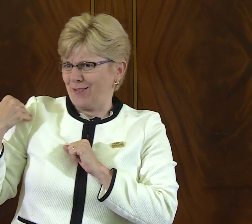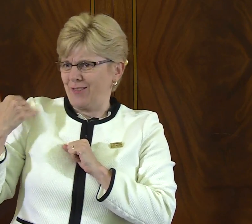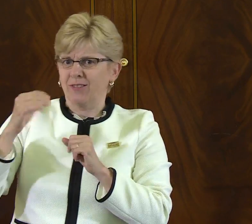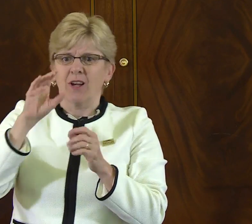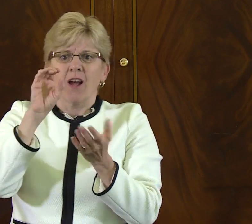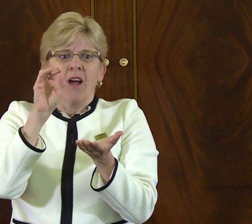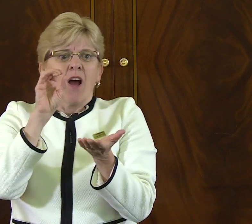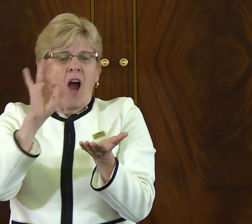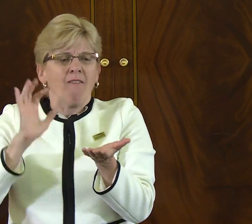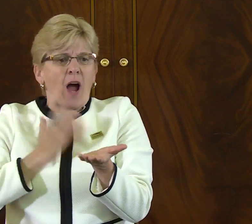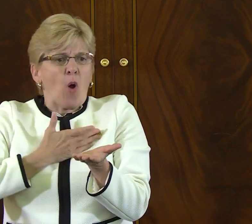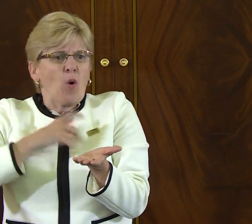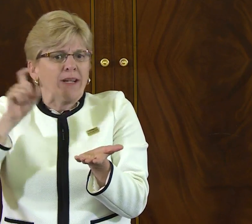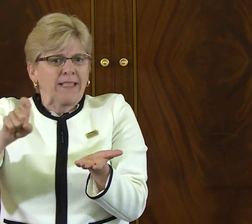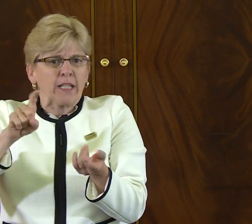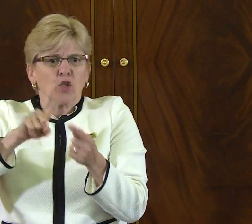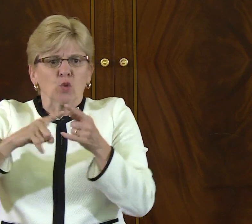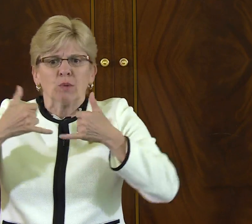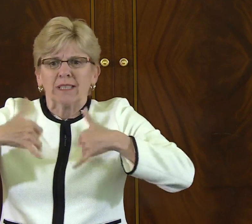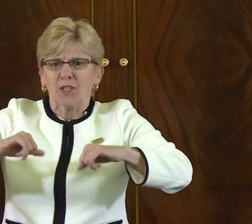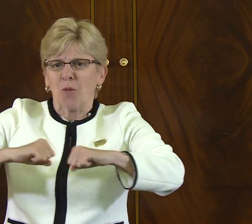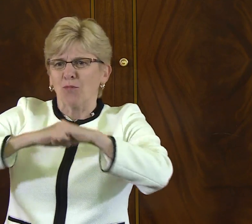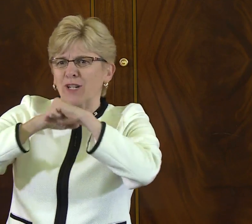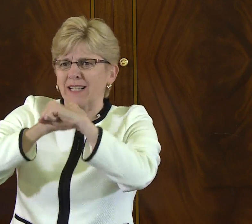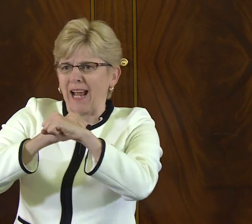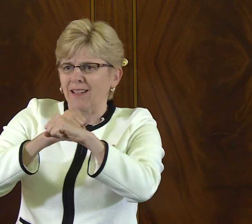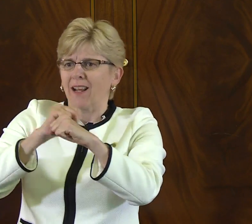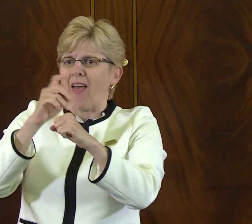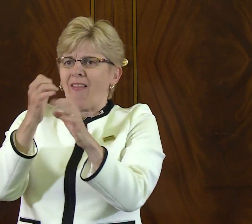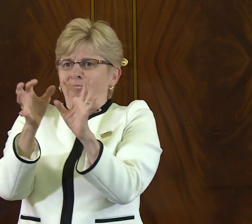It is for all of us a reminder of our need to continue